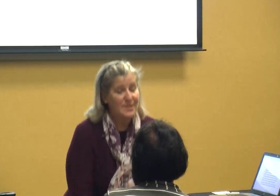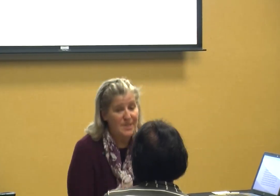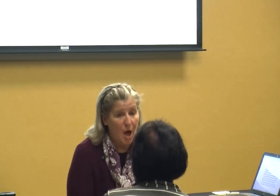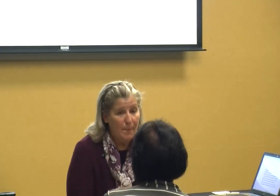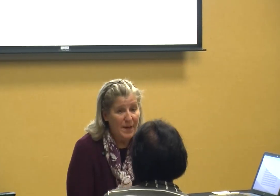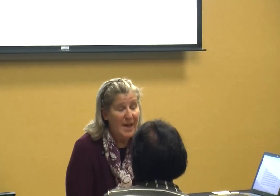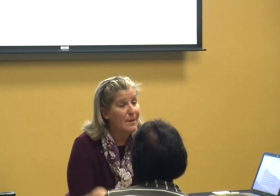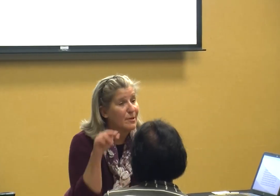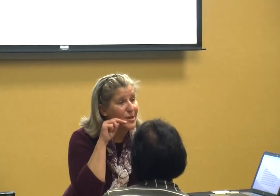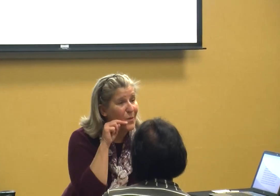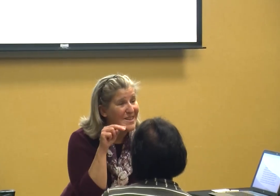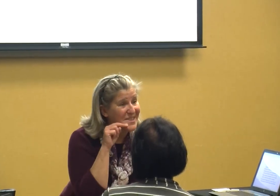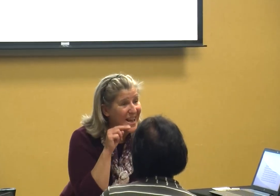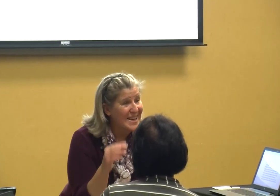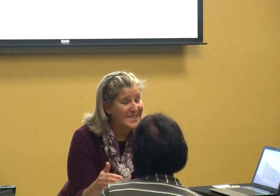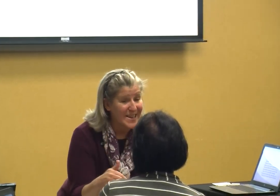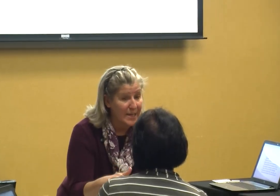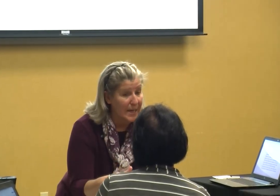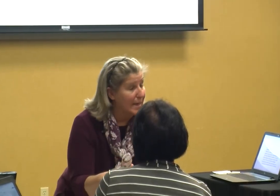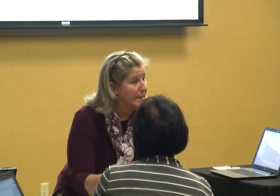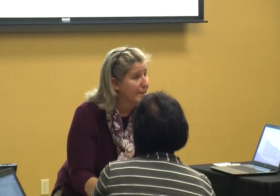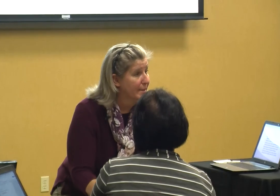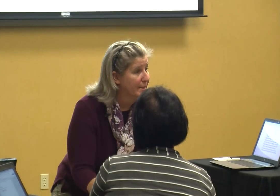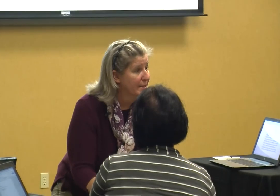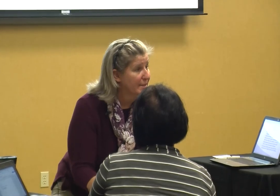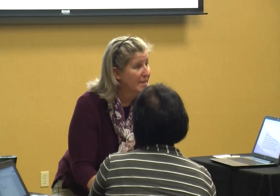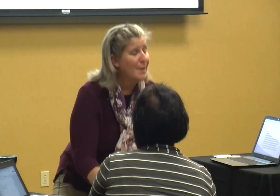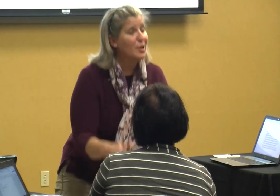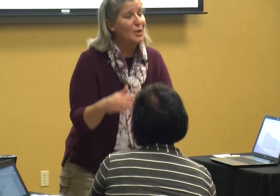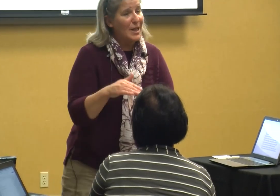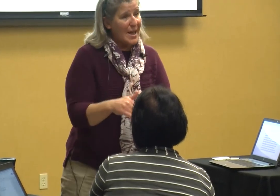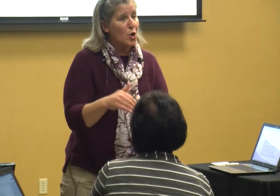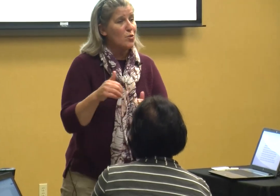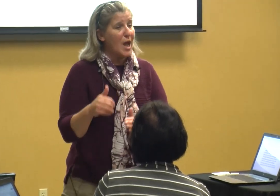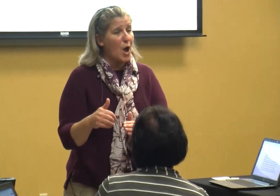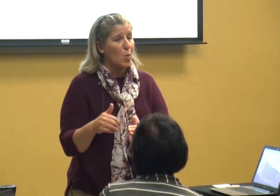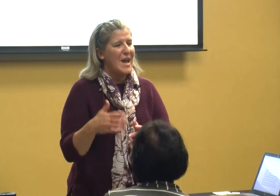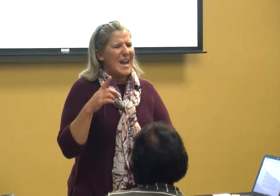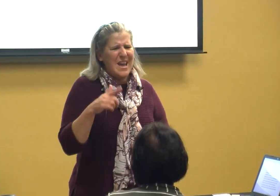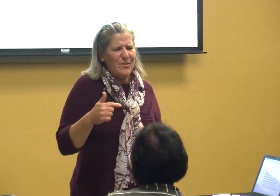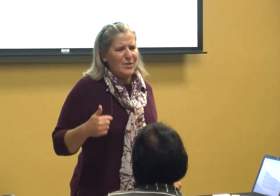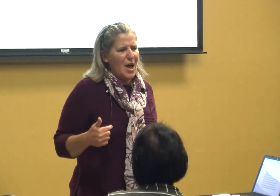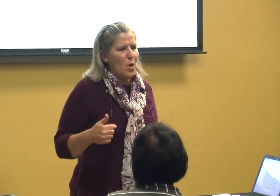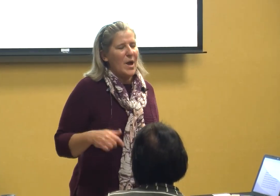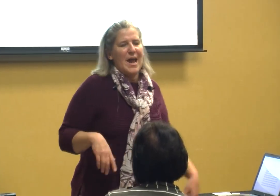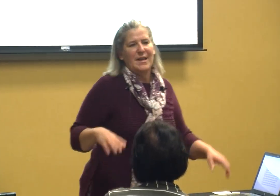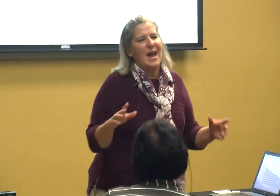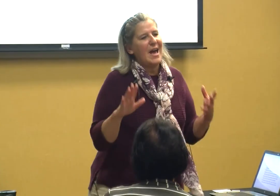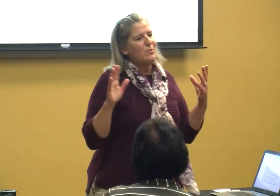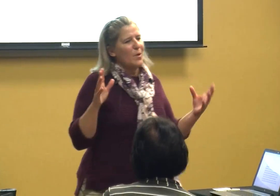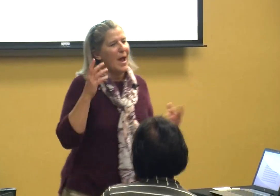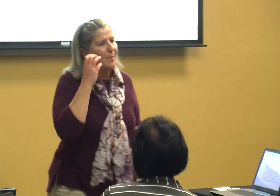stop and I'm gonna go it's Nancy again I'm gonna let her know even though and I don't know how many